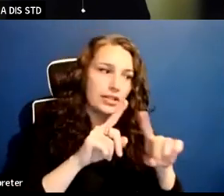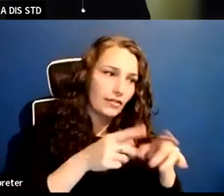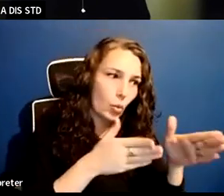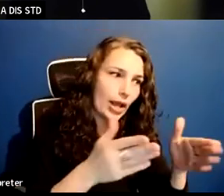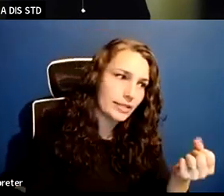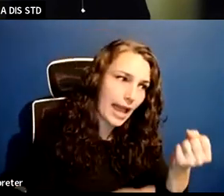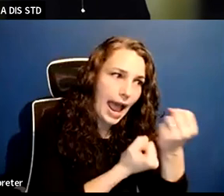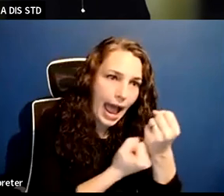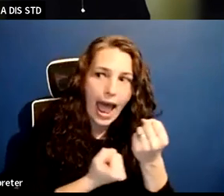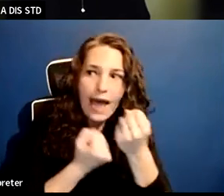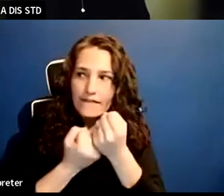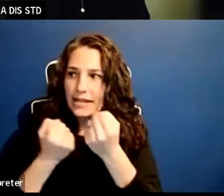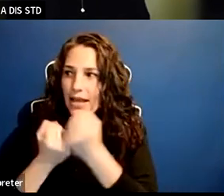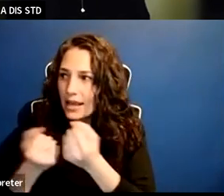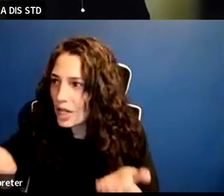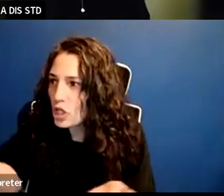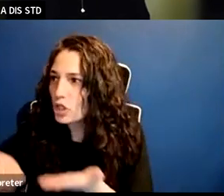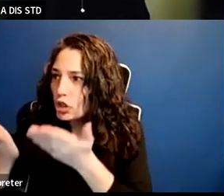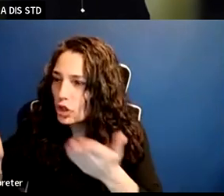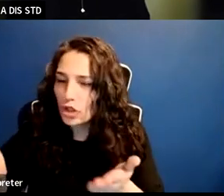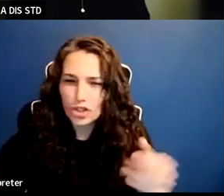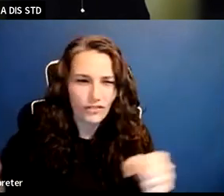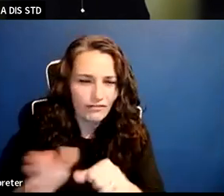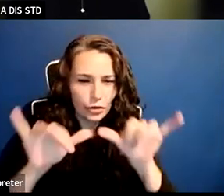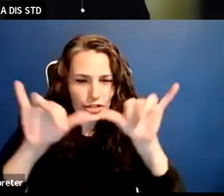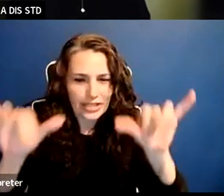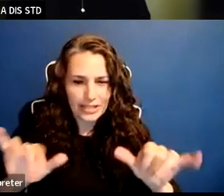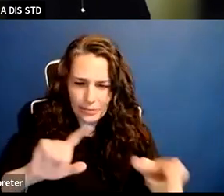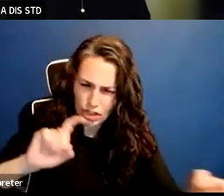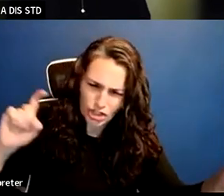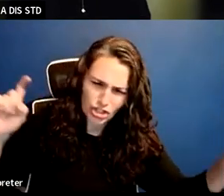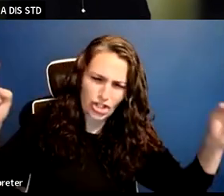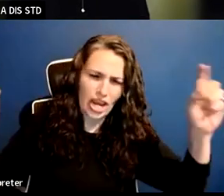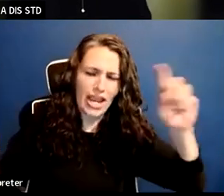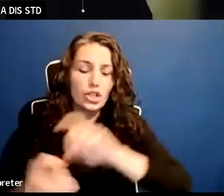I would encourage people to just think about some of the different ways